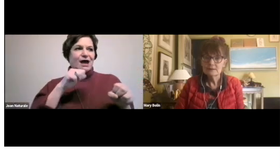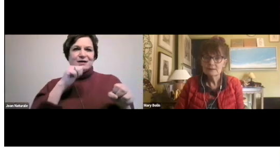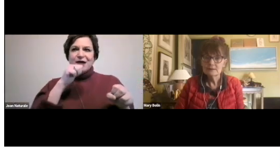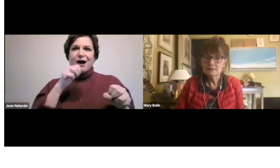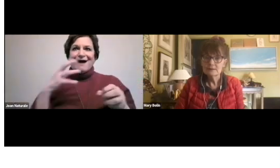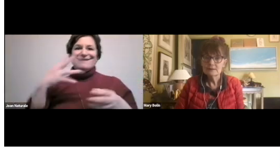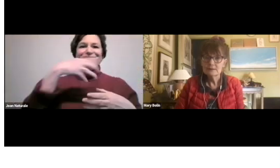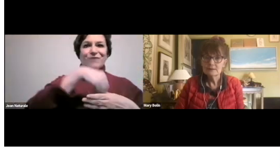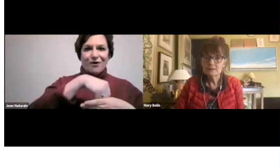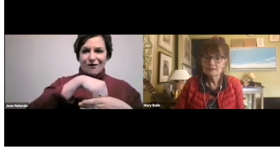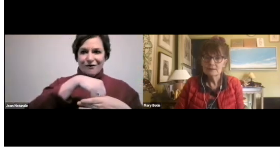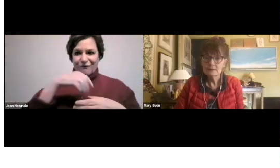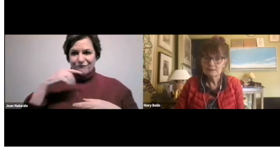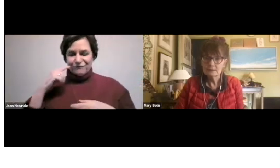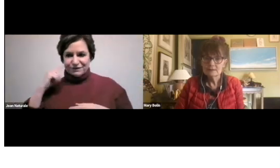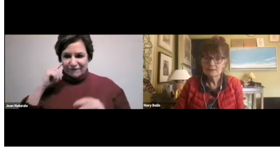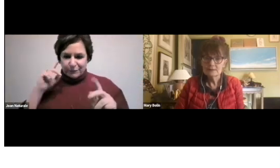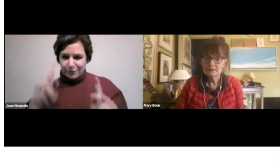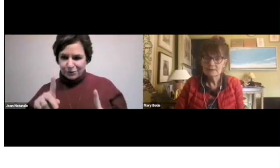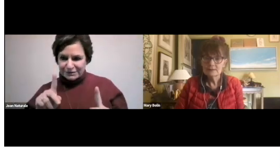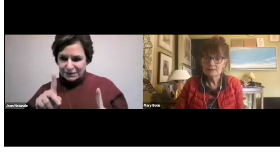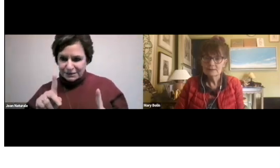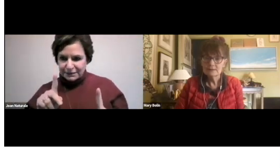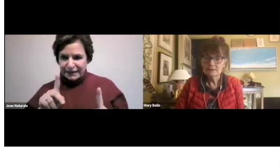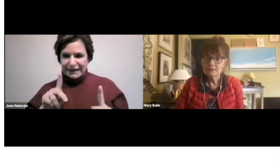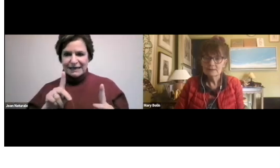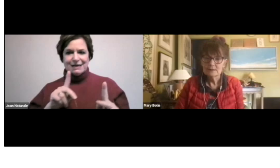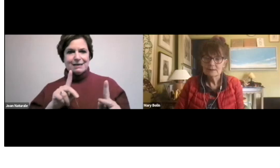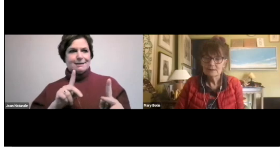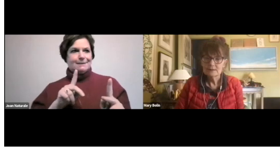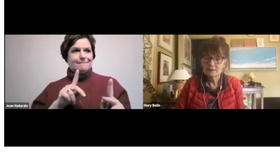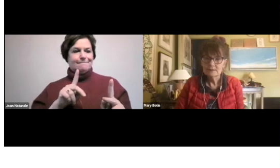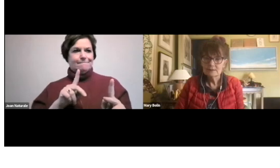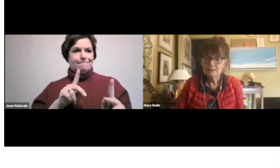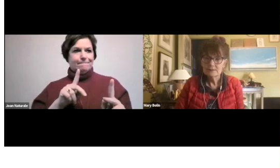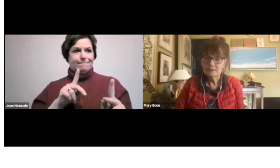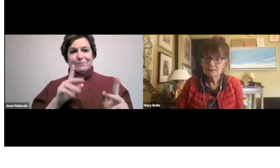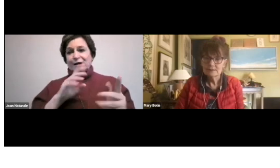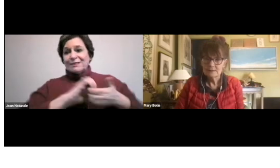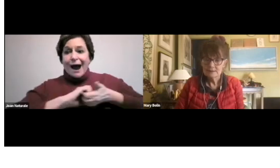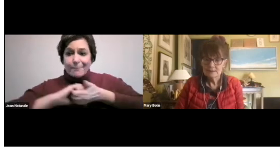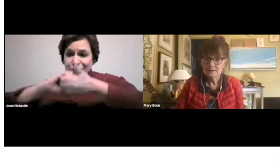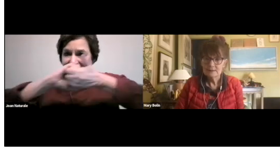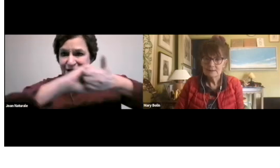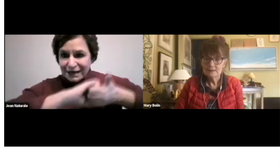And in doing so, they take over and aren't really involved in the deaf community or the deaf person.